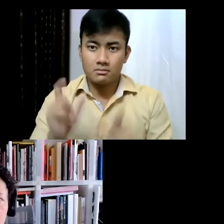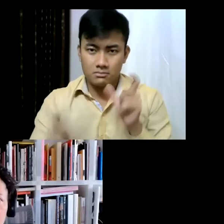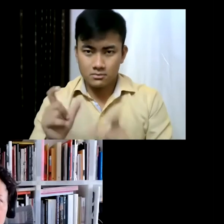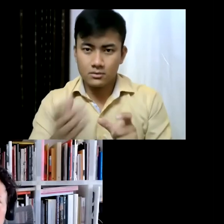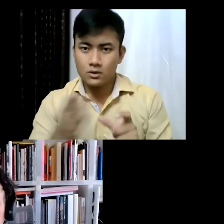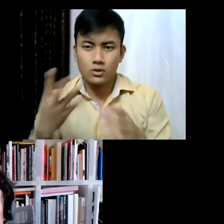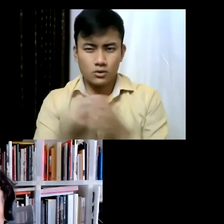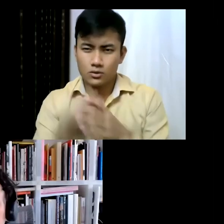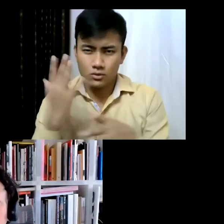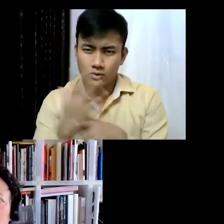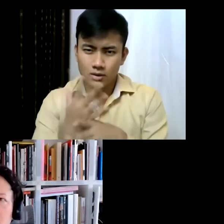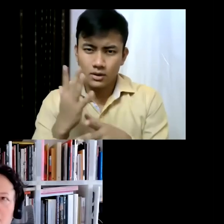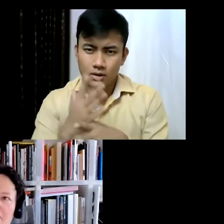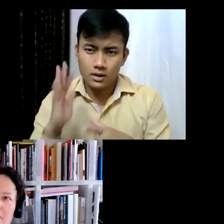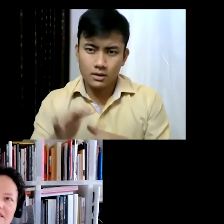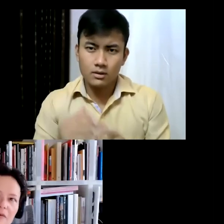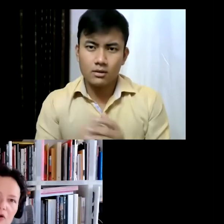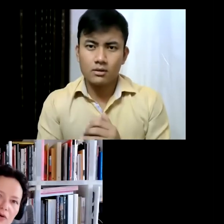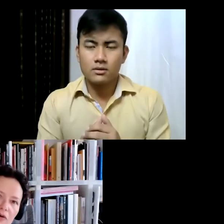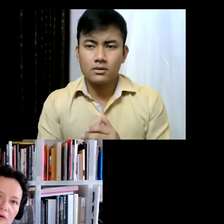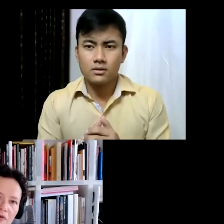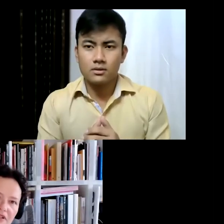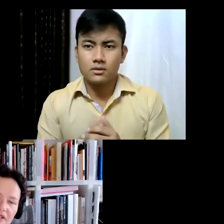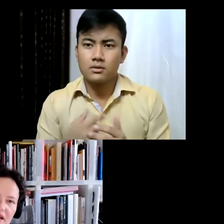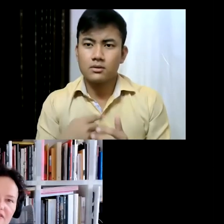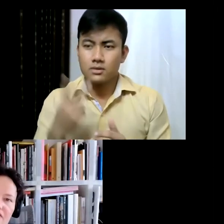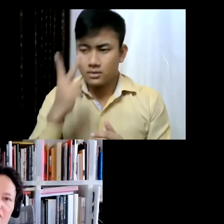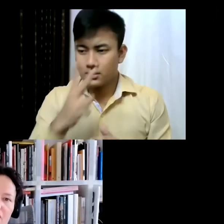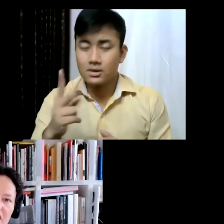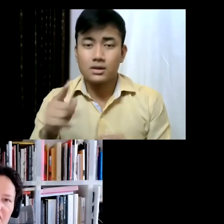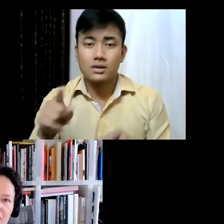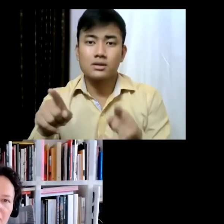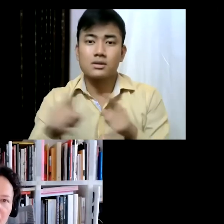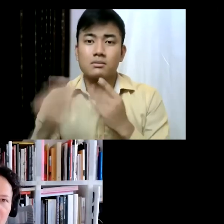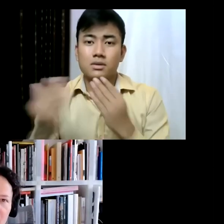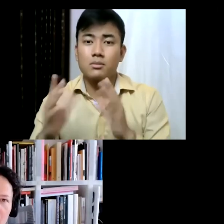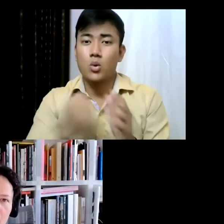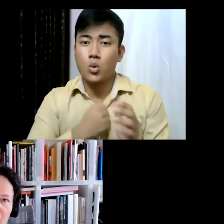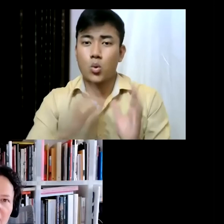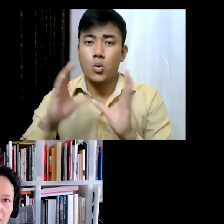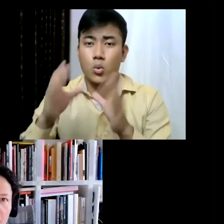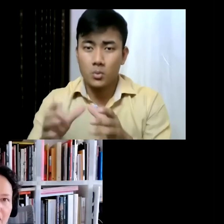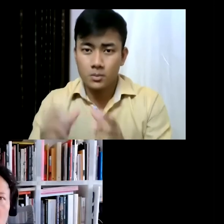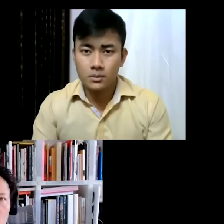the beginning we like to think of them as our core community and so, even though we might not